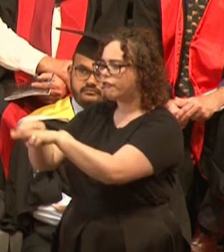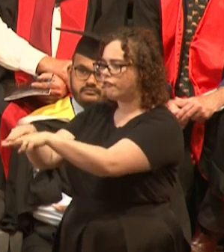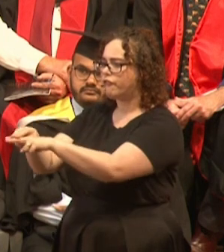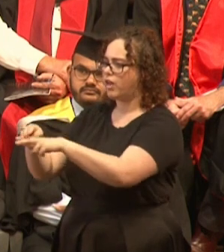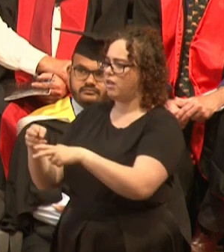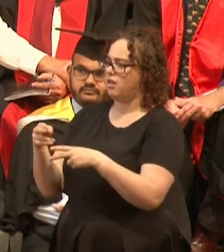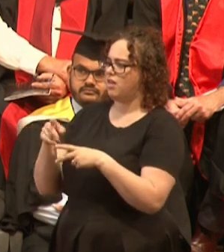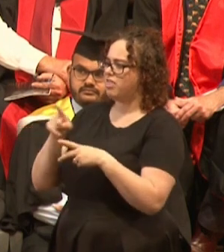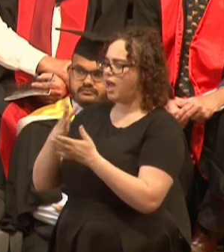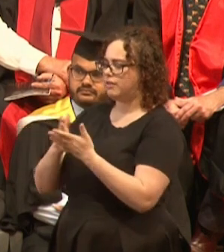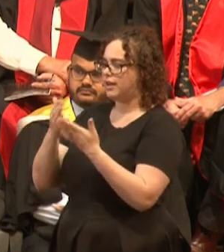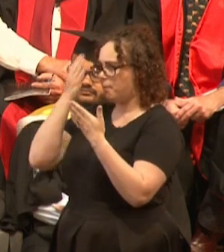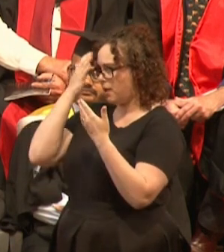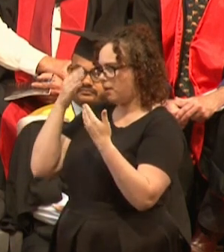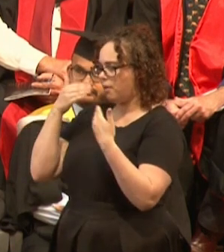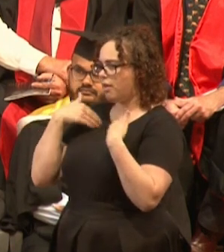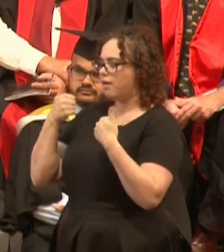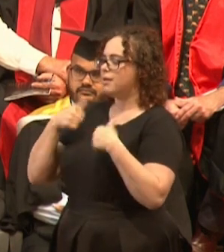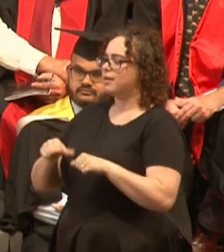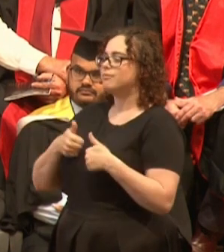actually spent surfing along on a wave.